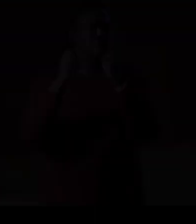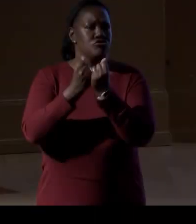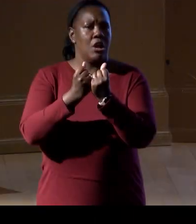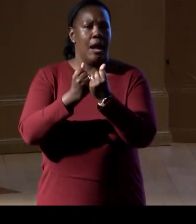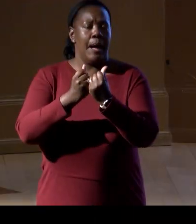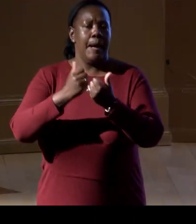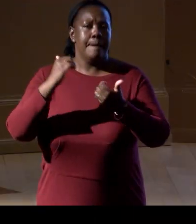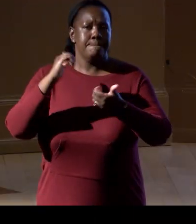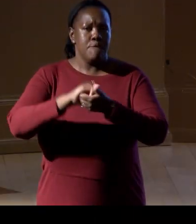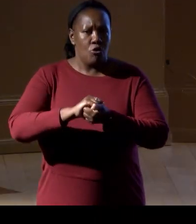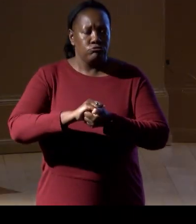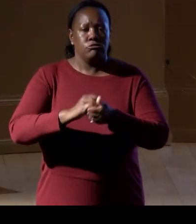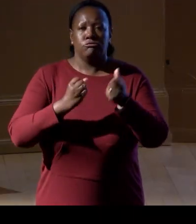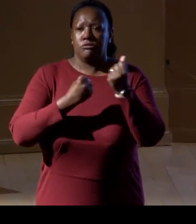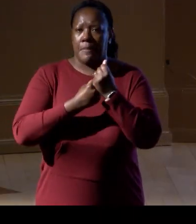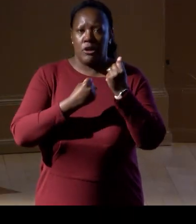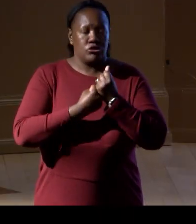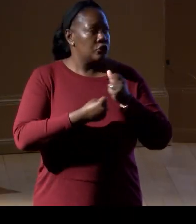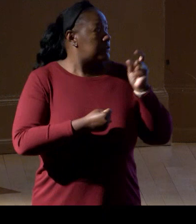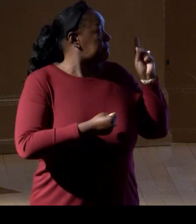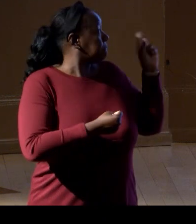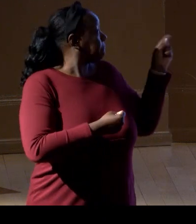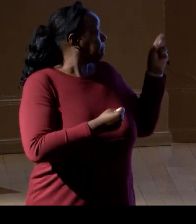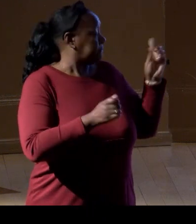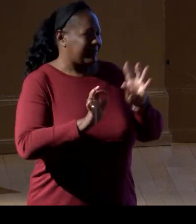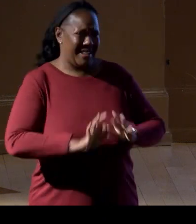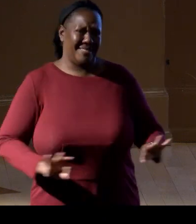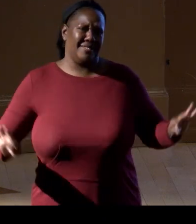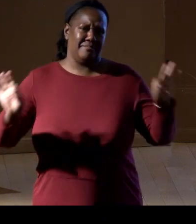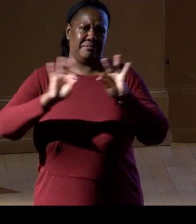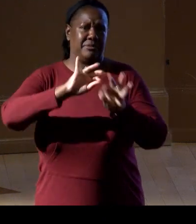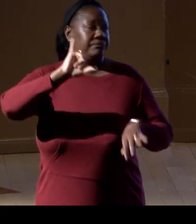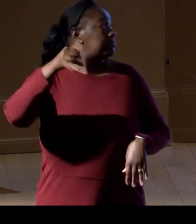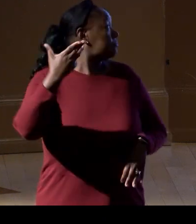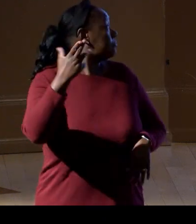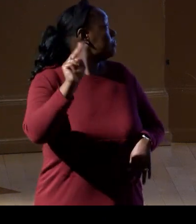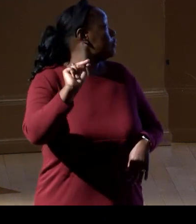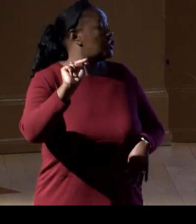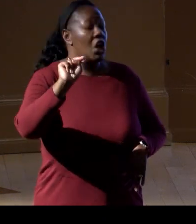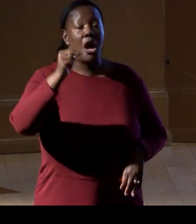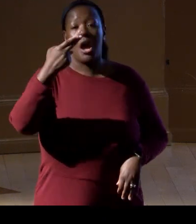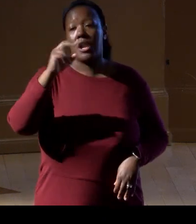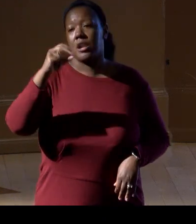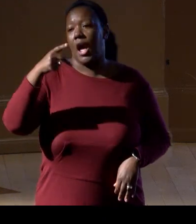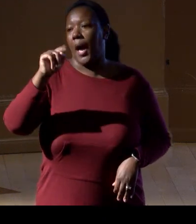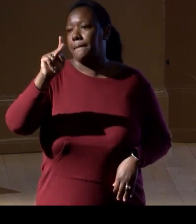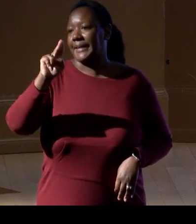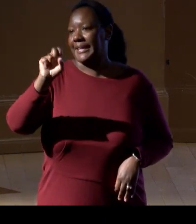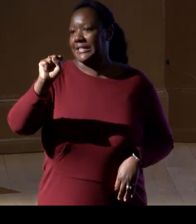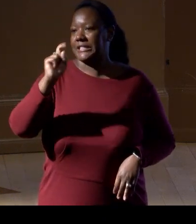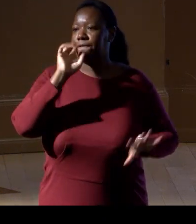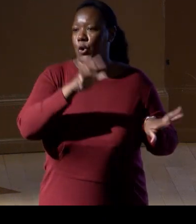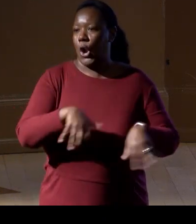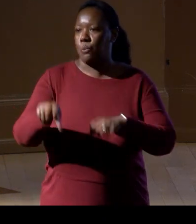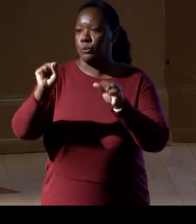especially a big shout-out to the Johns Hopkins crew for hosting us over the last two years. Can we give 'em a round of applause, please? (audience applauding)